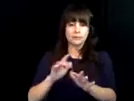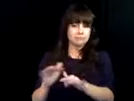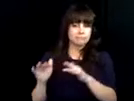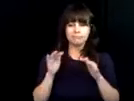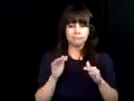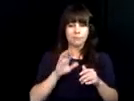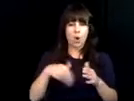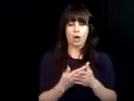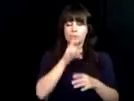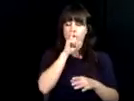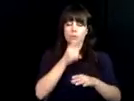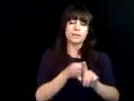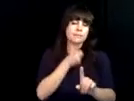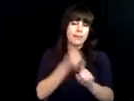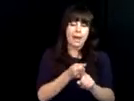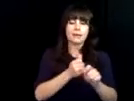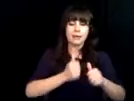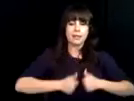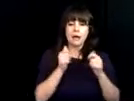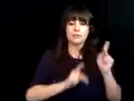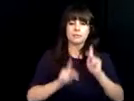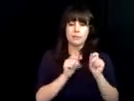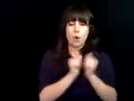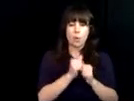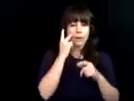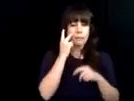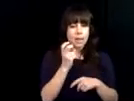reason magnifiers, text readers and Braille note takers